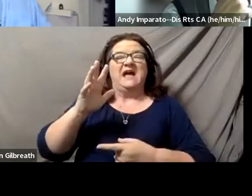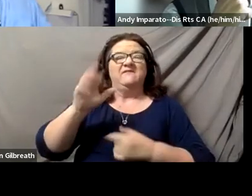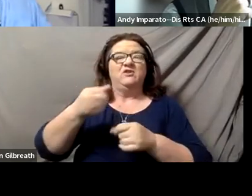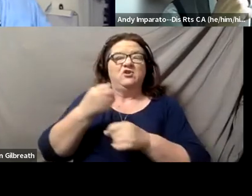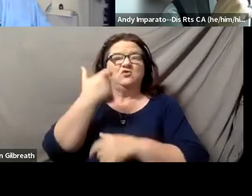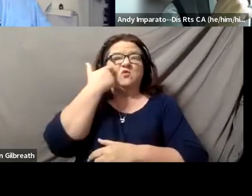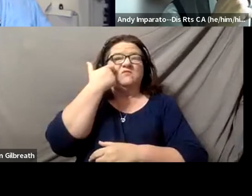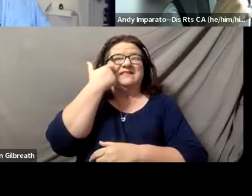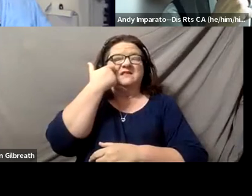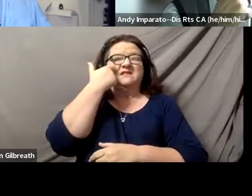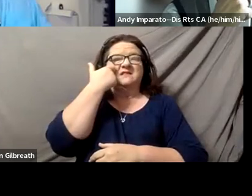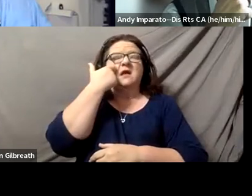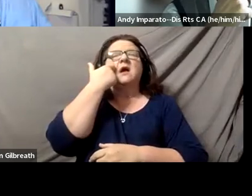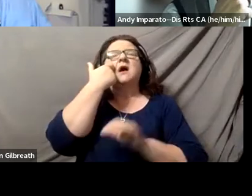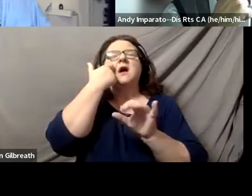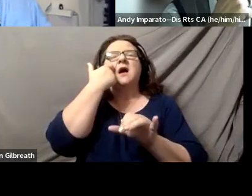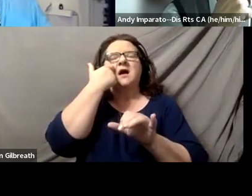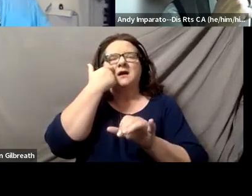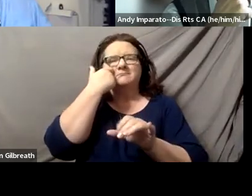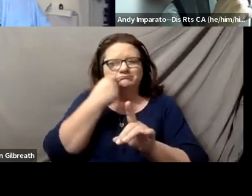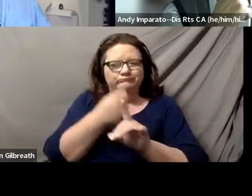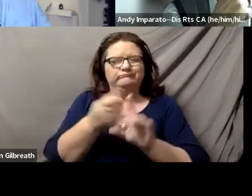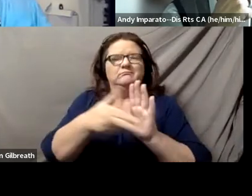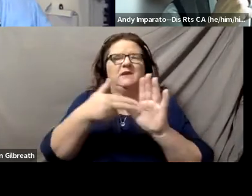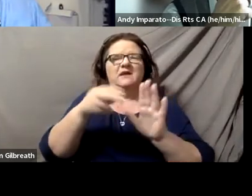that I was diagnosed as having ADHD